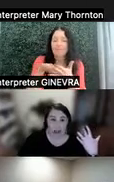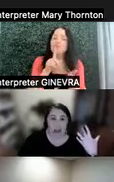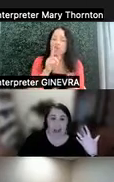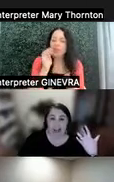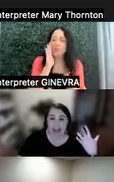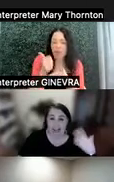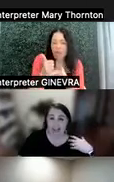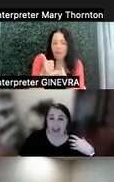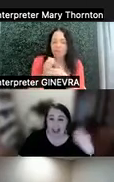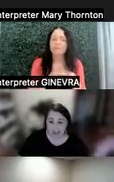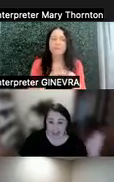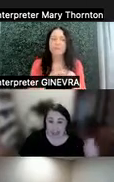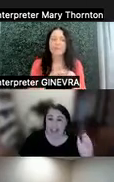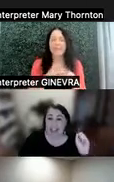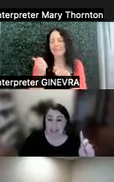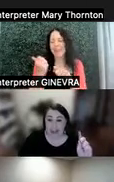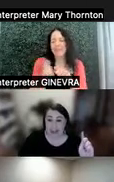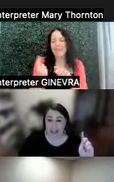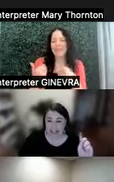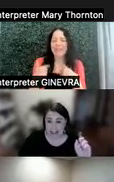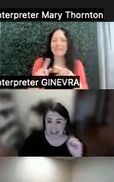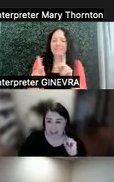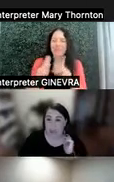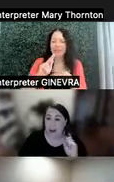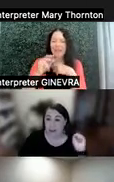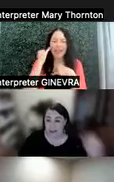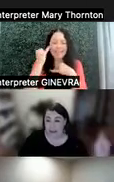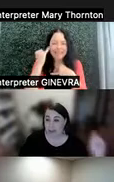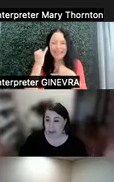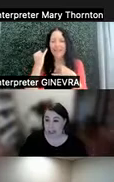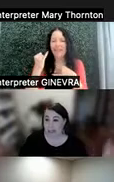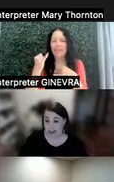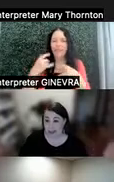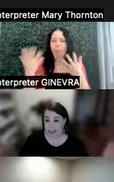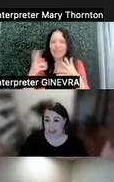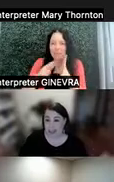And everybody has a different idea of what frequent breaks might look like.